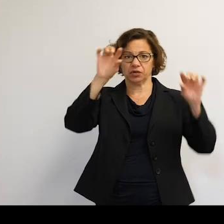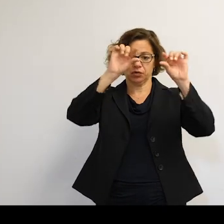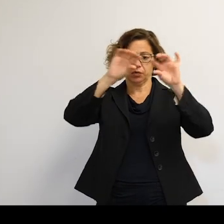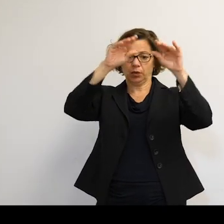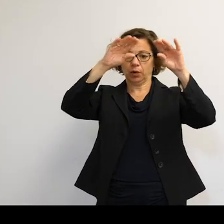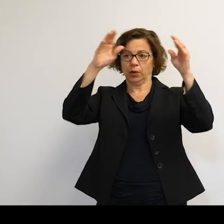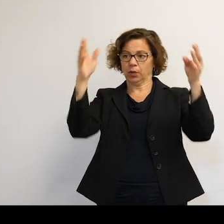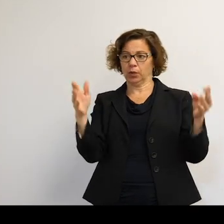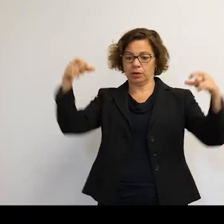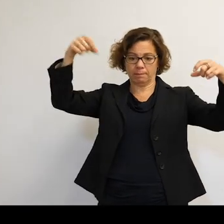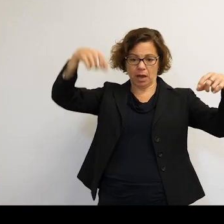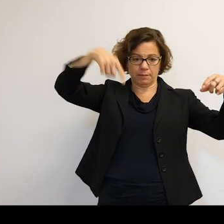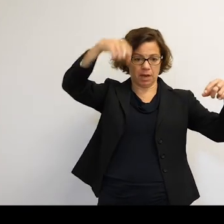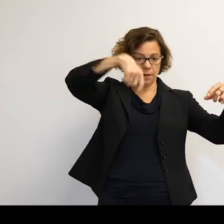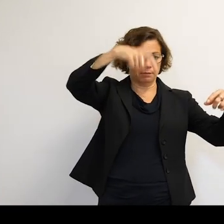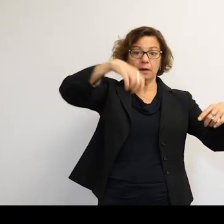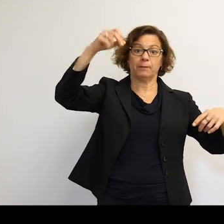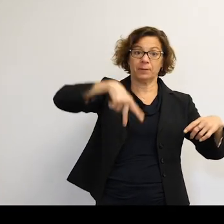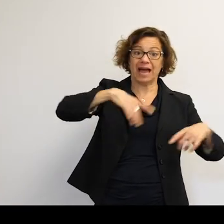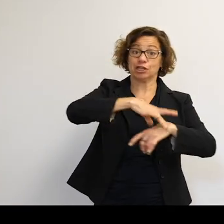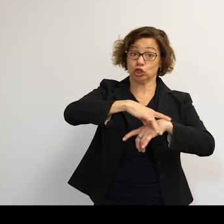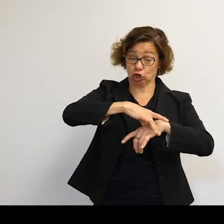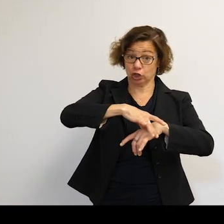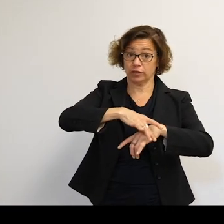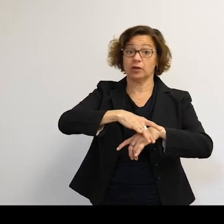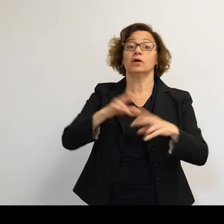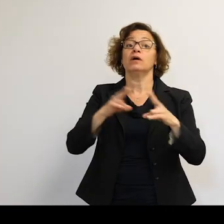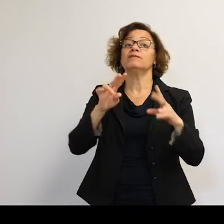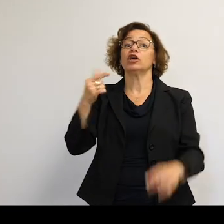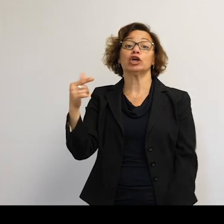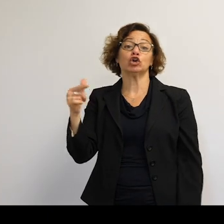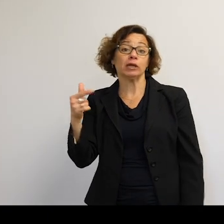to Earth to be used for power. And this is a very green renewable energy source,